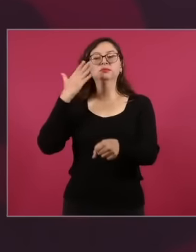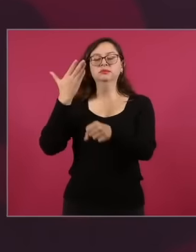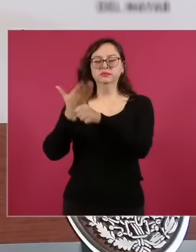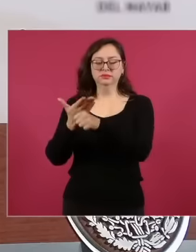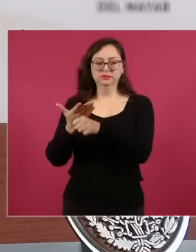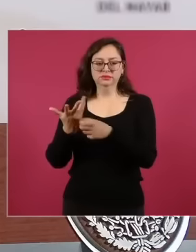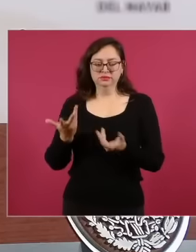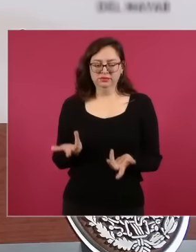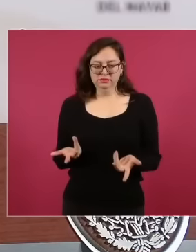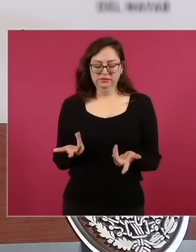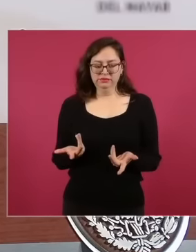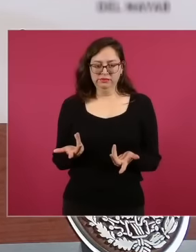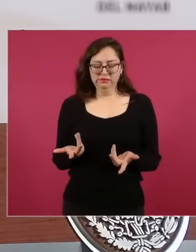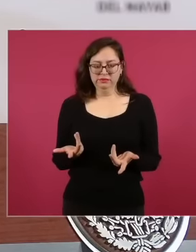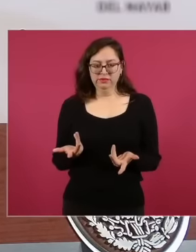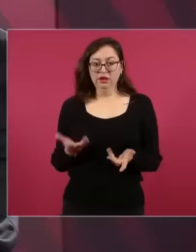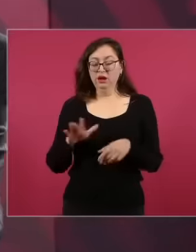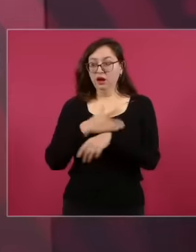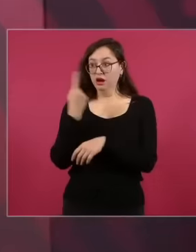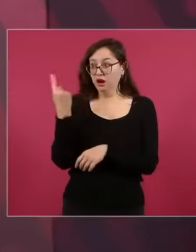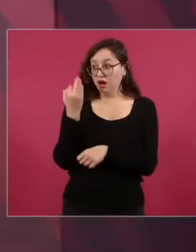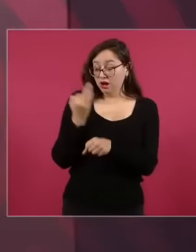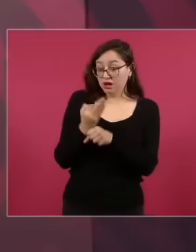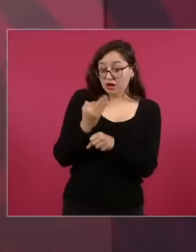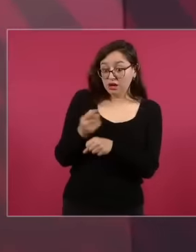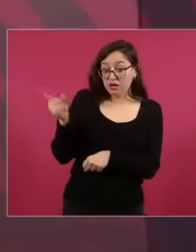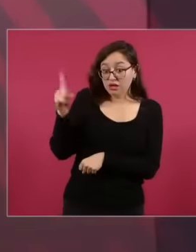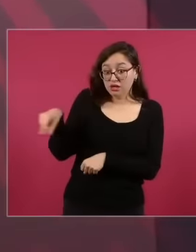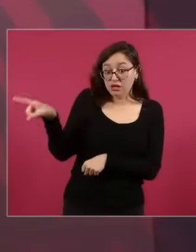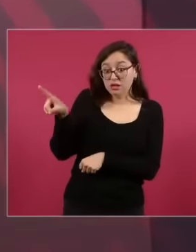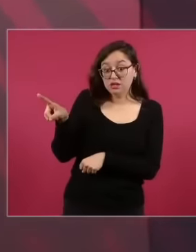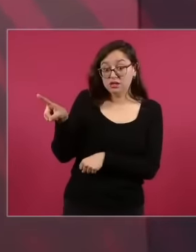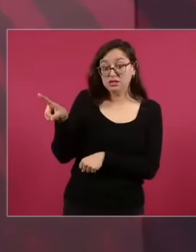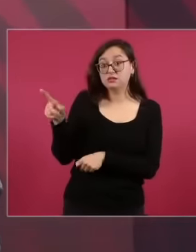it is like someone who is in a